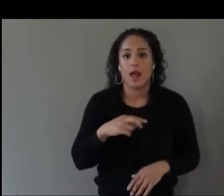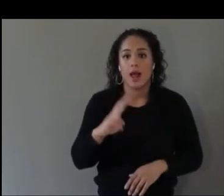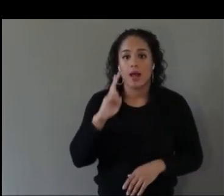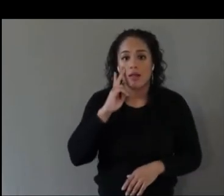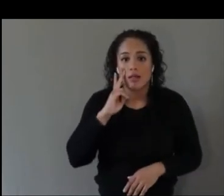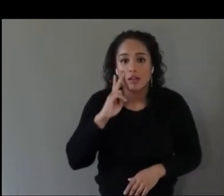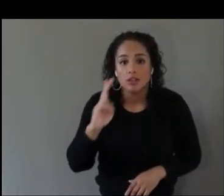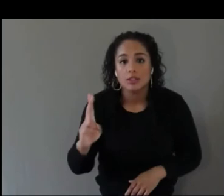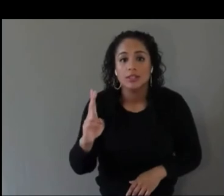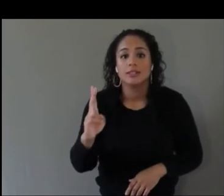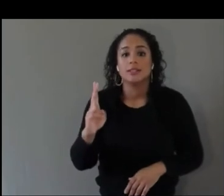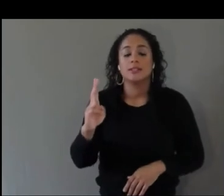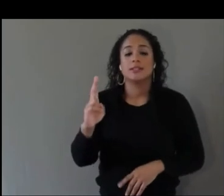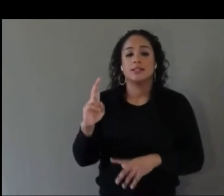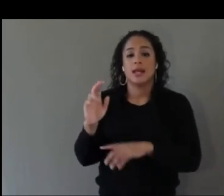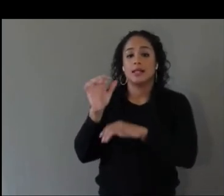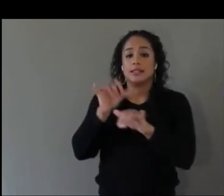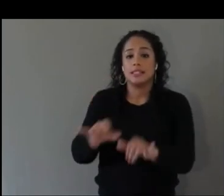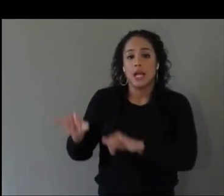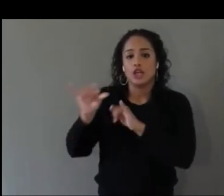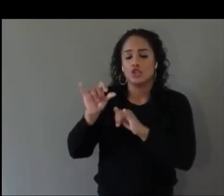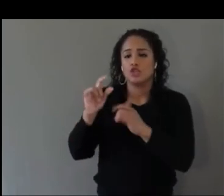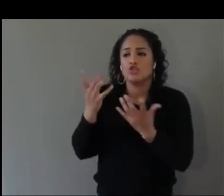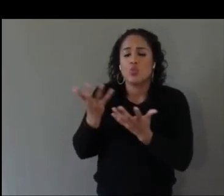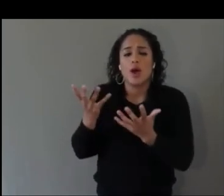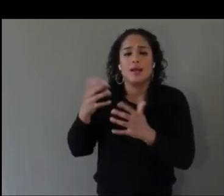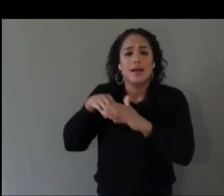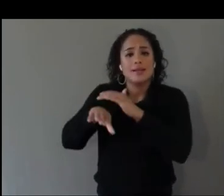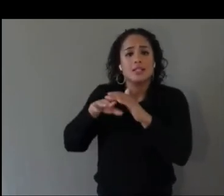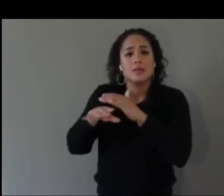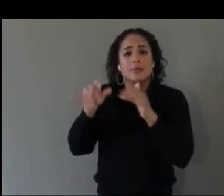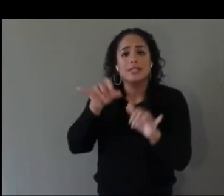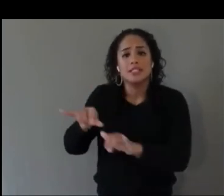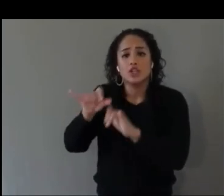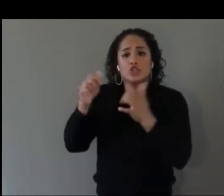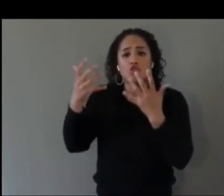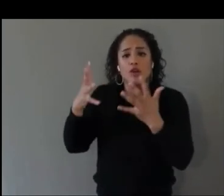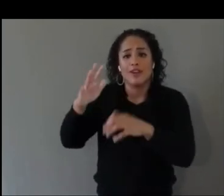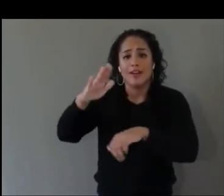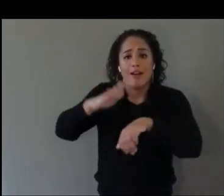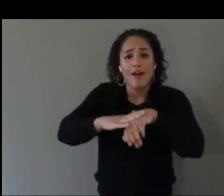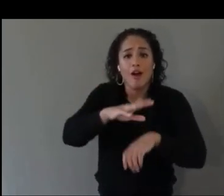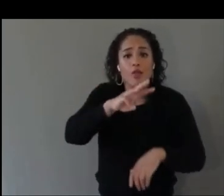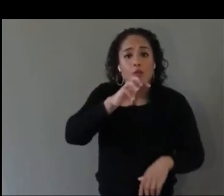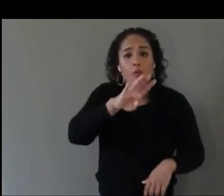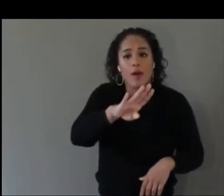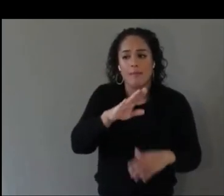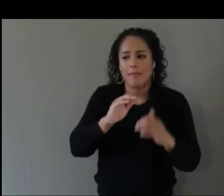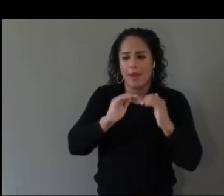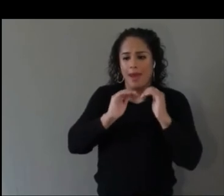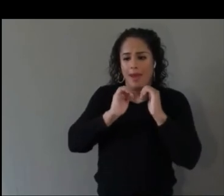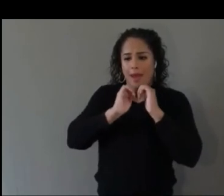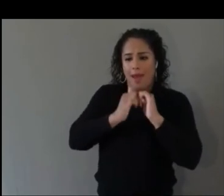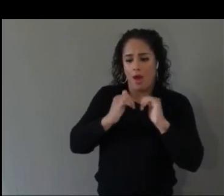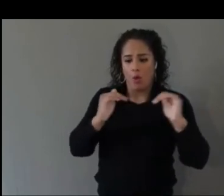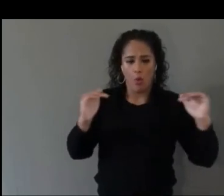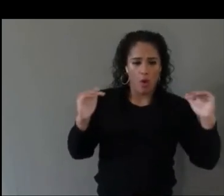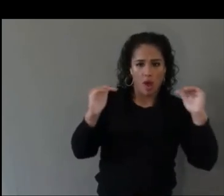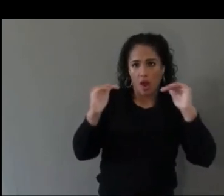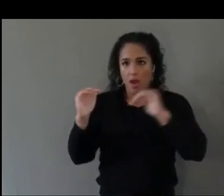the accessibility standards already existing for the web and how they are paralleling to the XR.